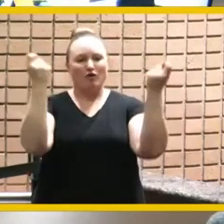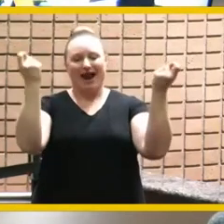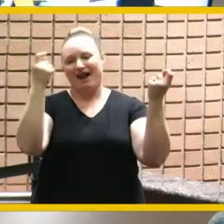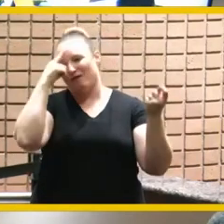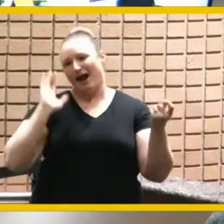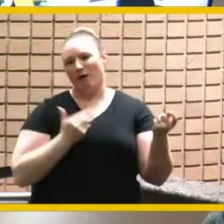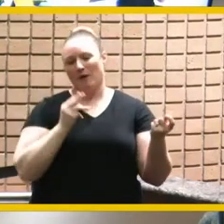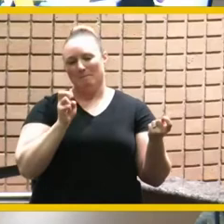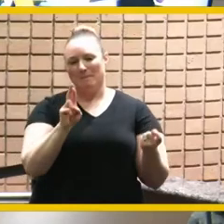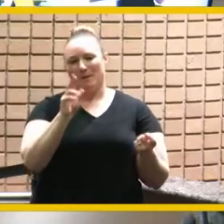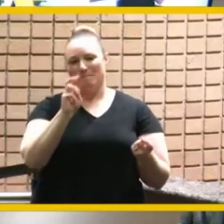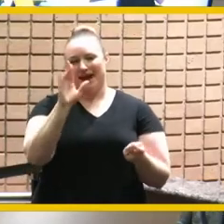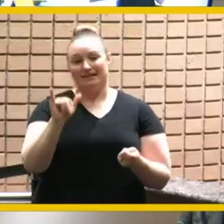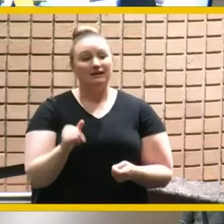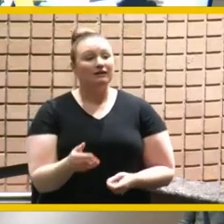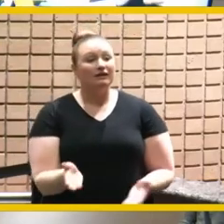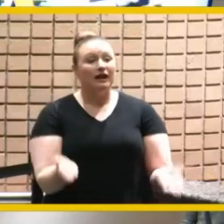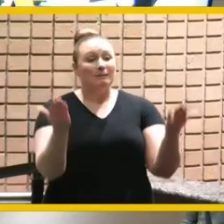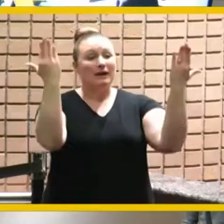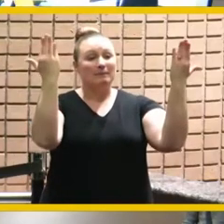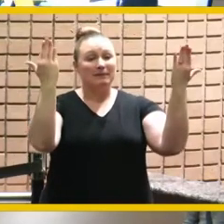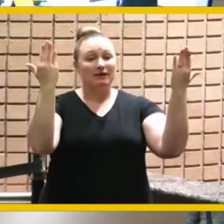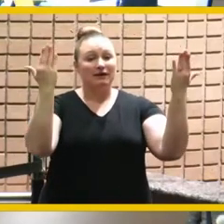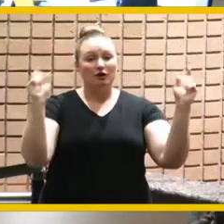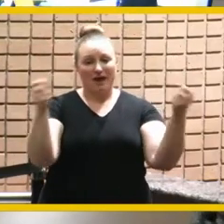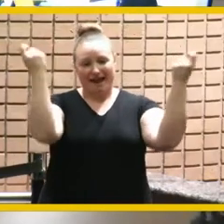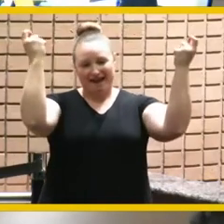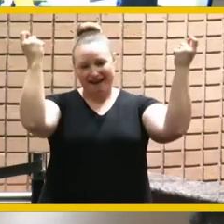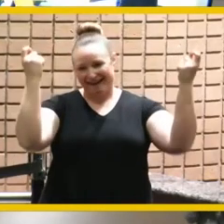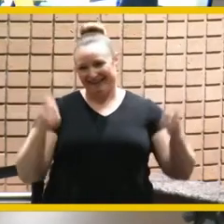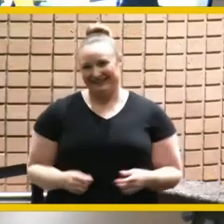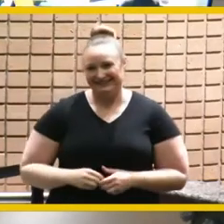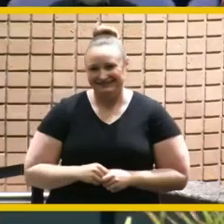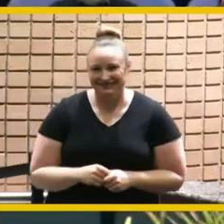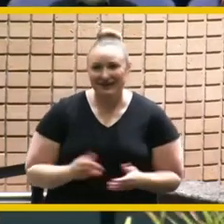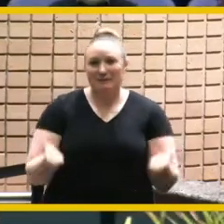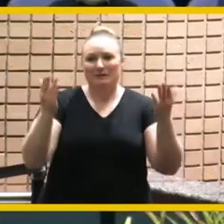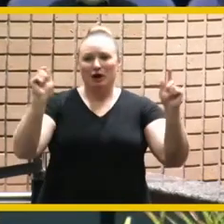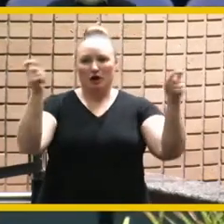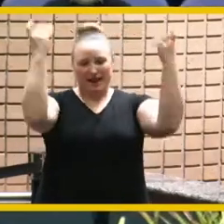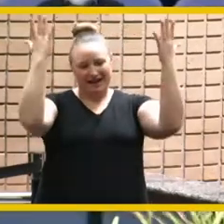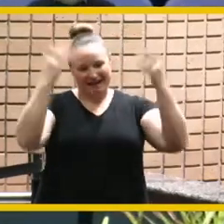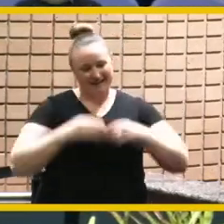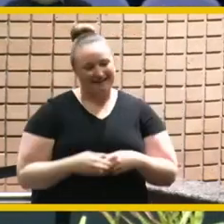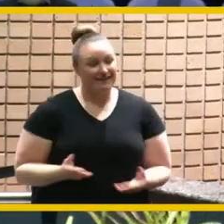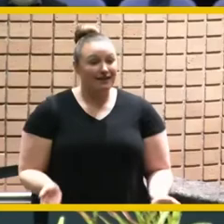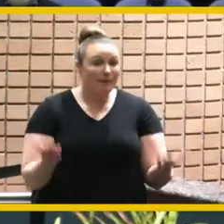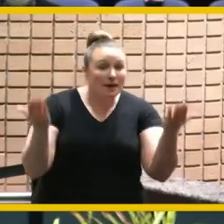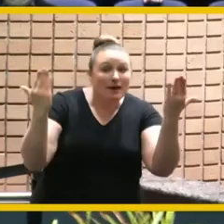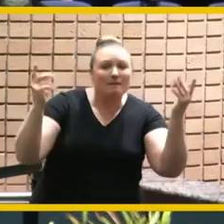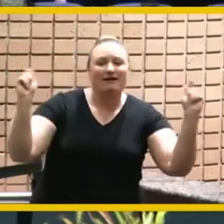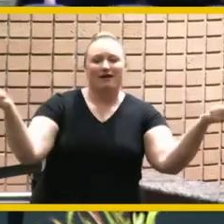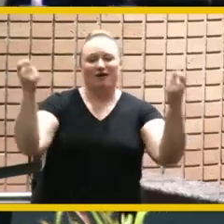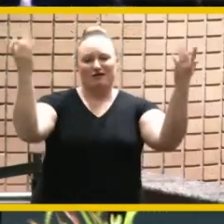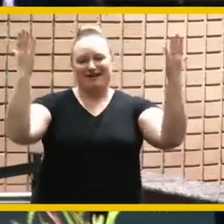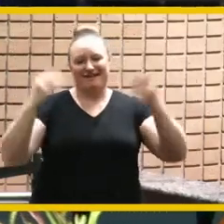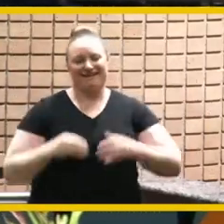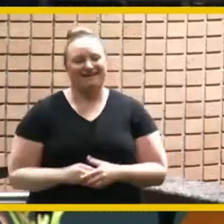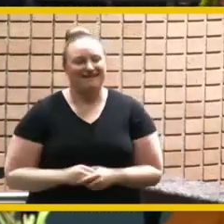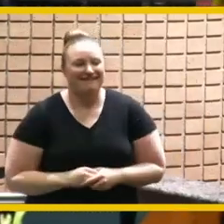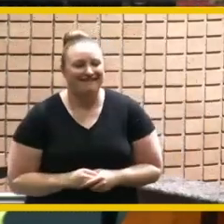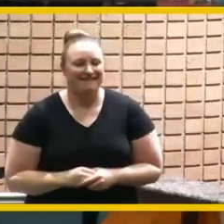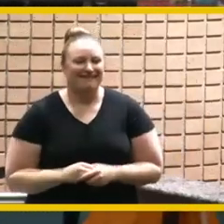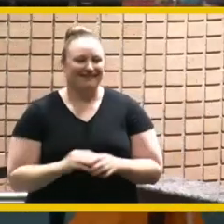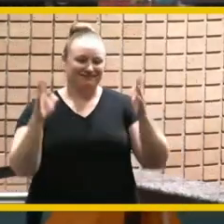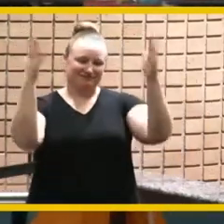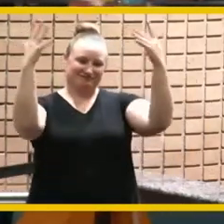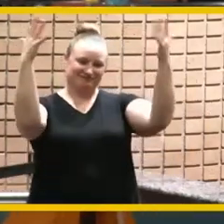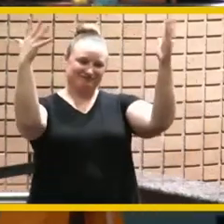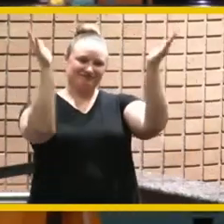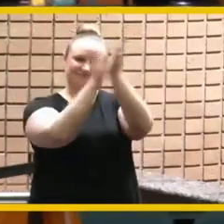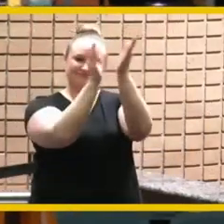bailey one last time here we go hip hip hooray hip hip hooray hip hip hooray all right all right